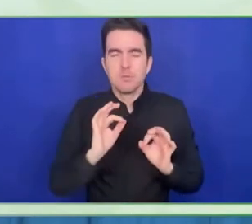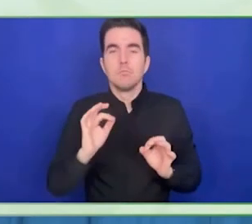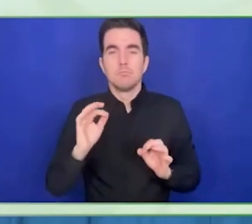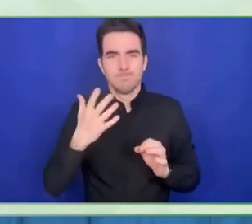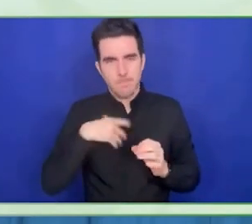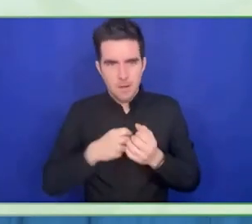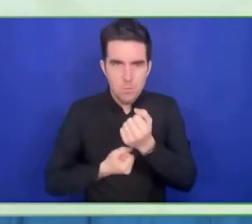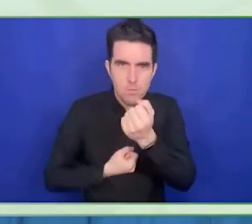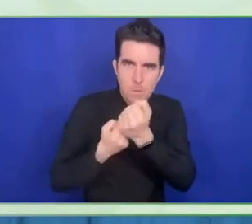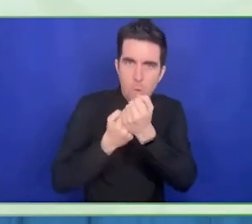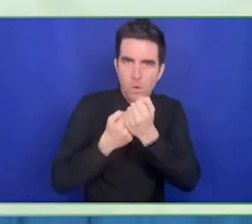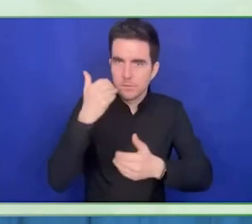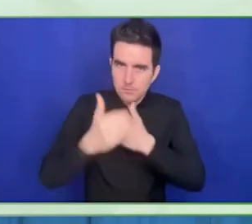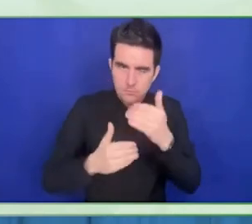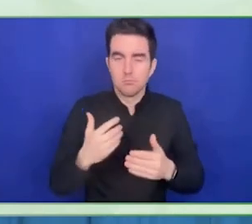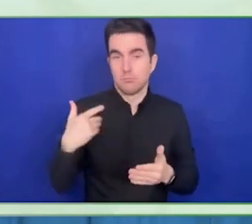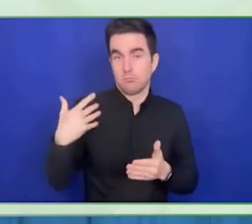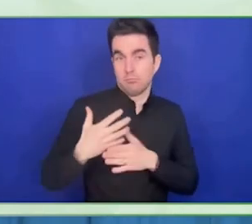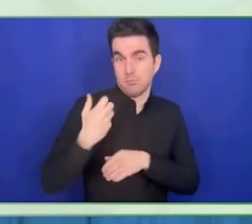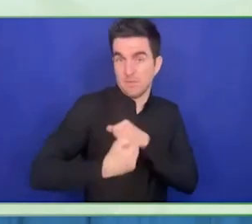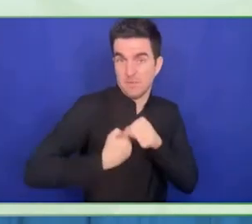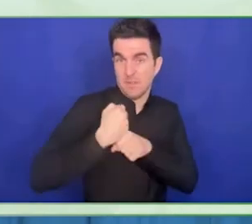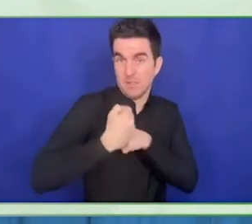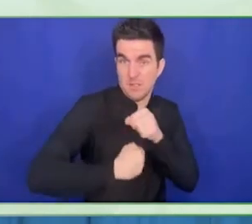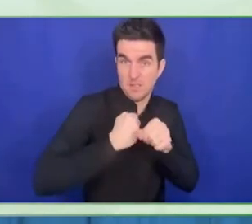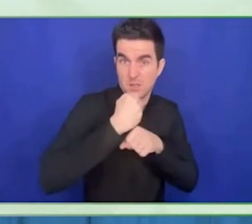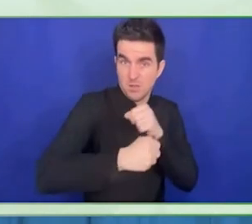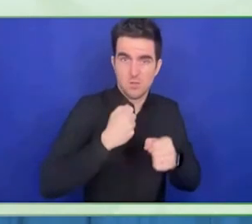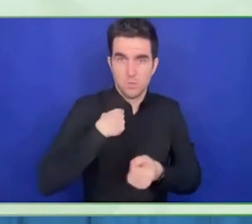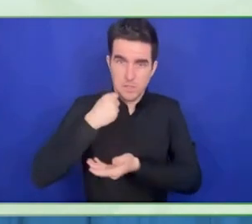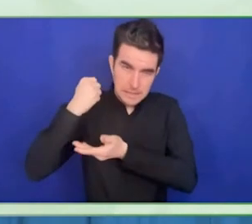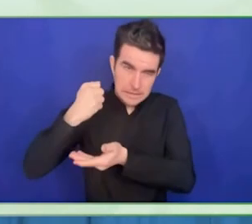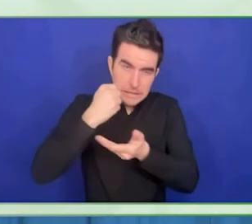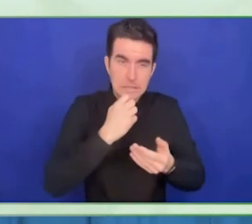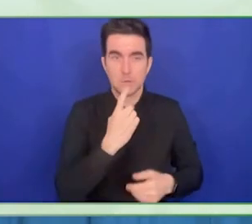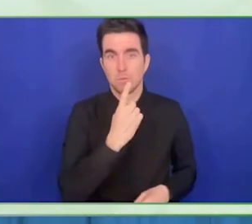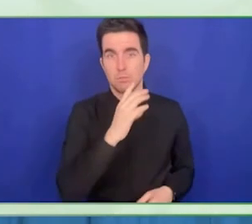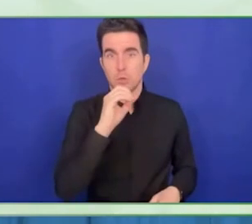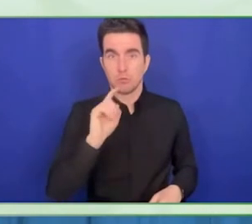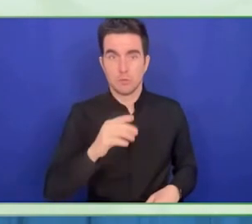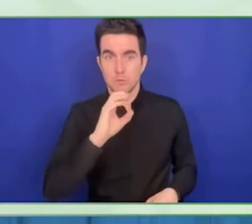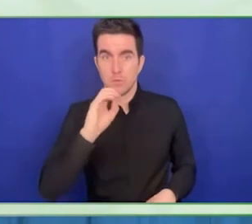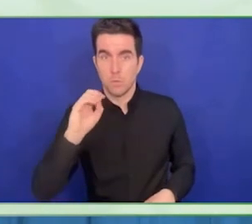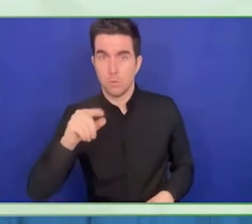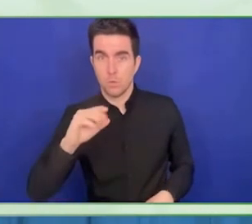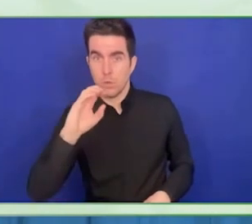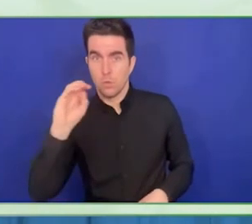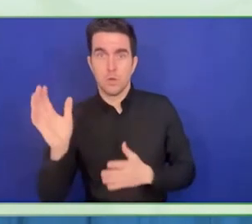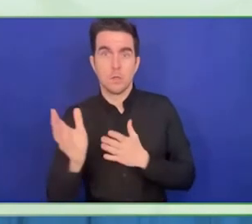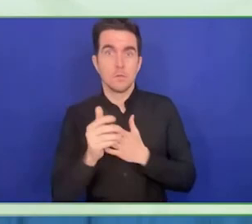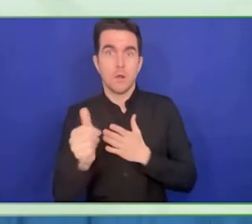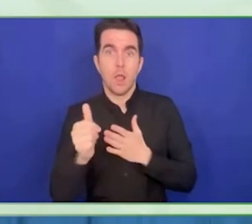I want to present two ideas so I don't run at a time. The first one is innovation and intersectionality.